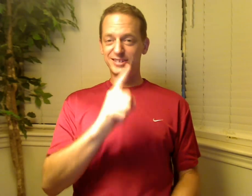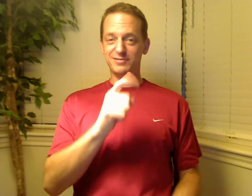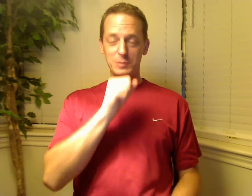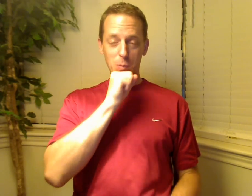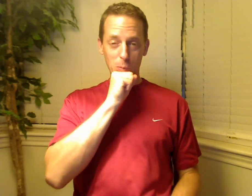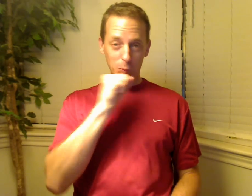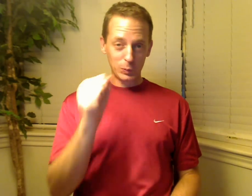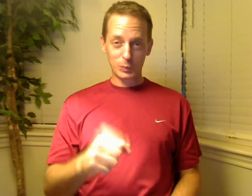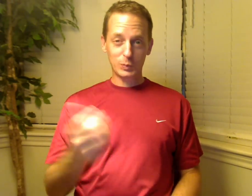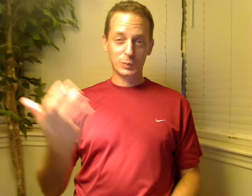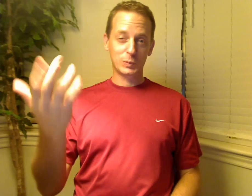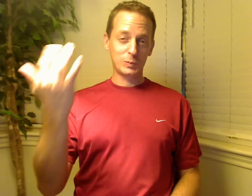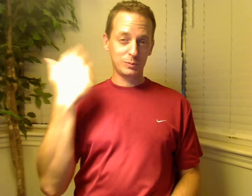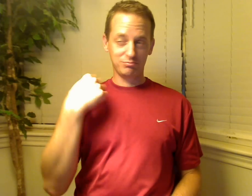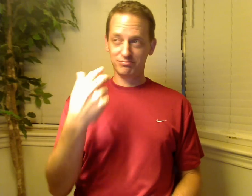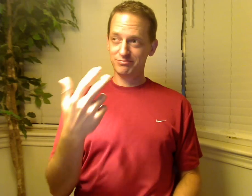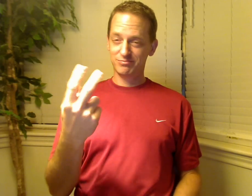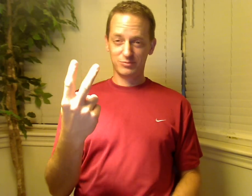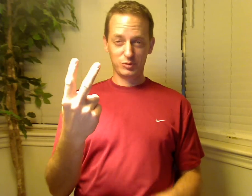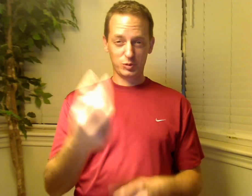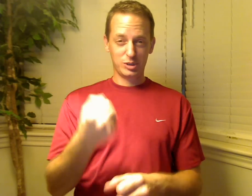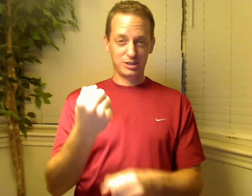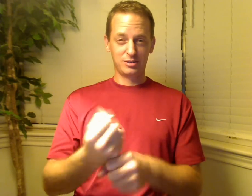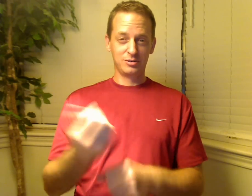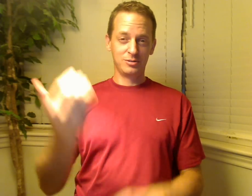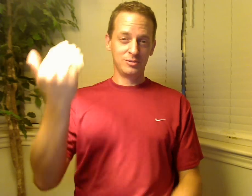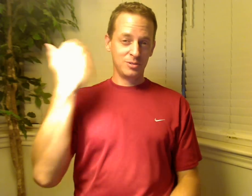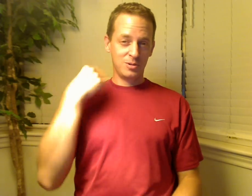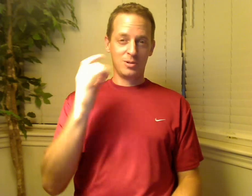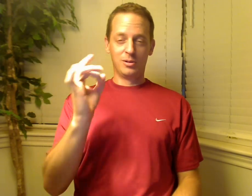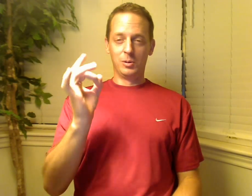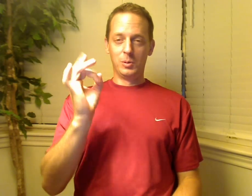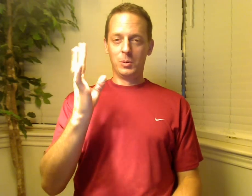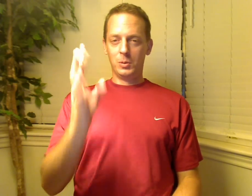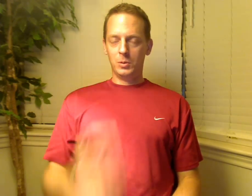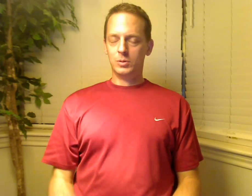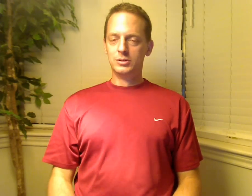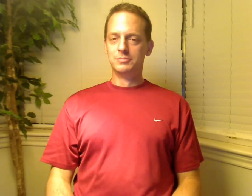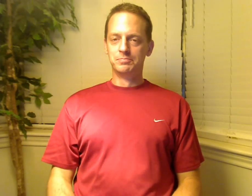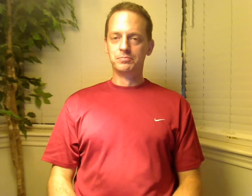because it is so old, two years ago and message is inaccurate information.